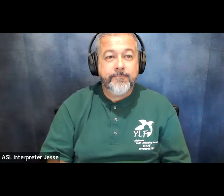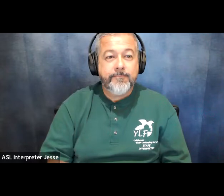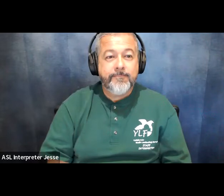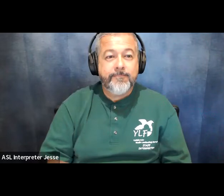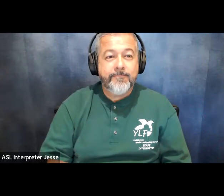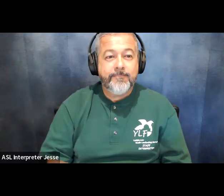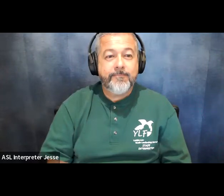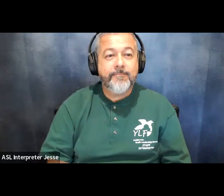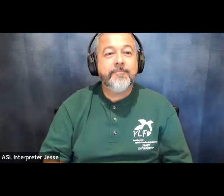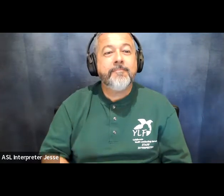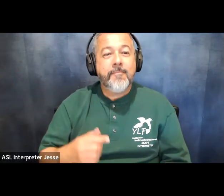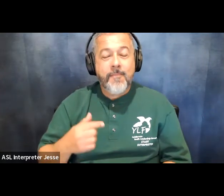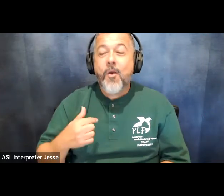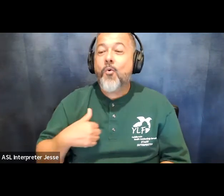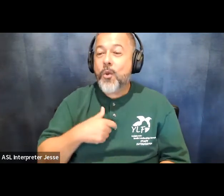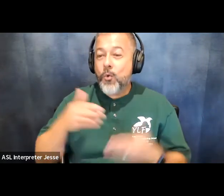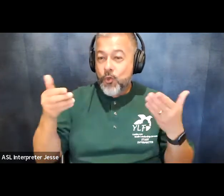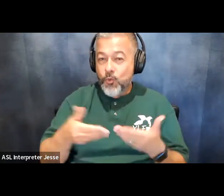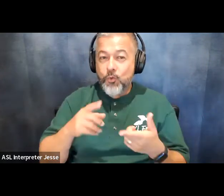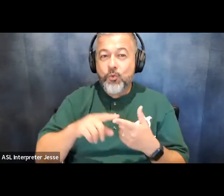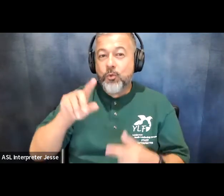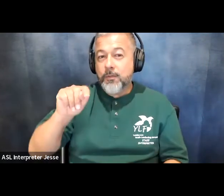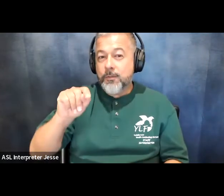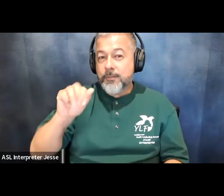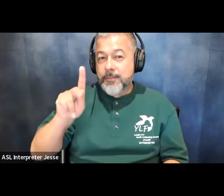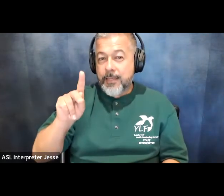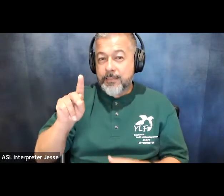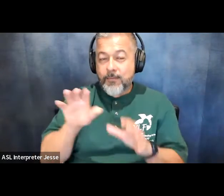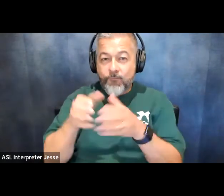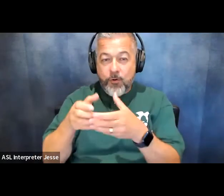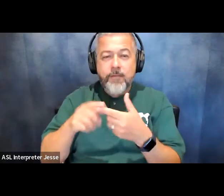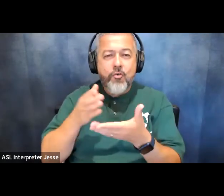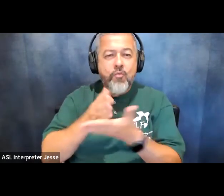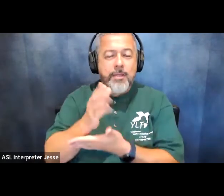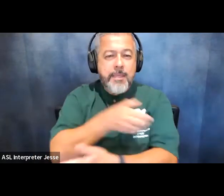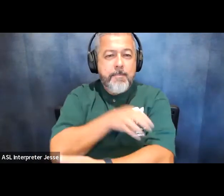we were introduced to the task force on the rights and empowerment of americans with disabilities